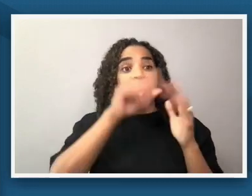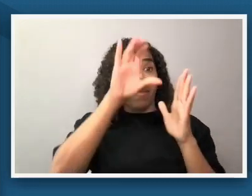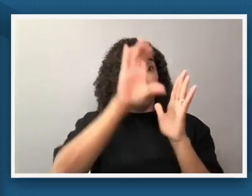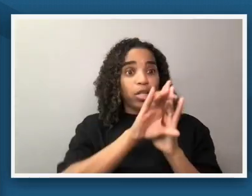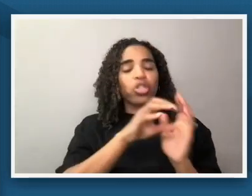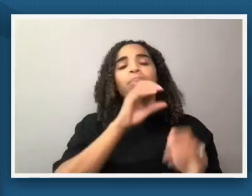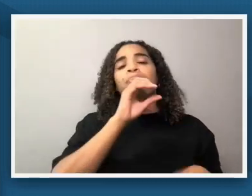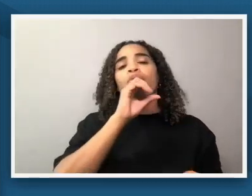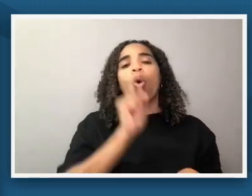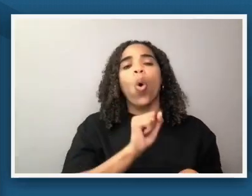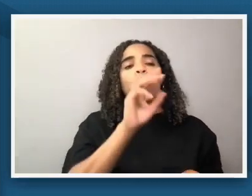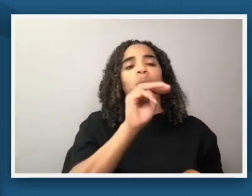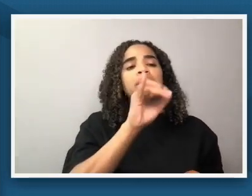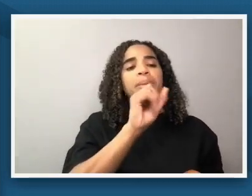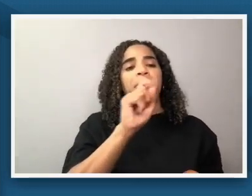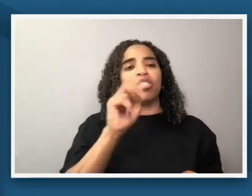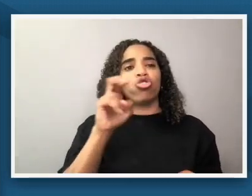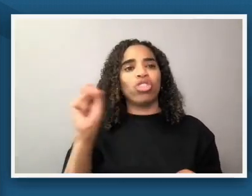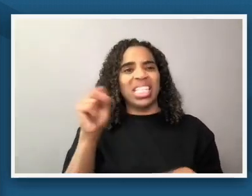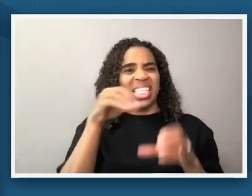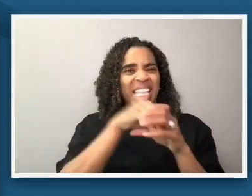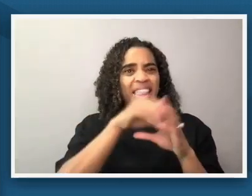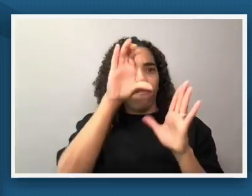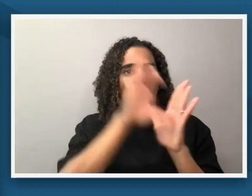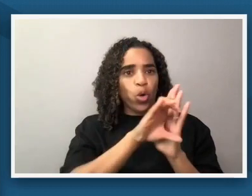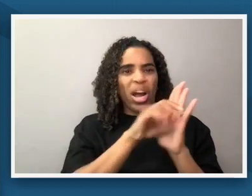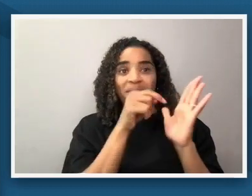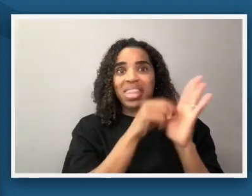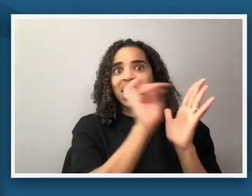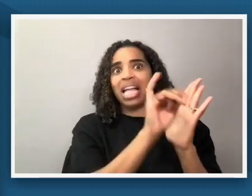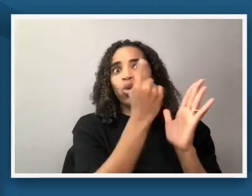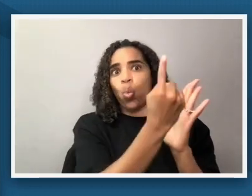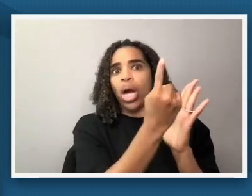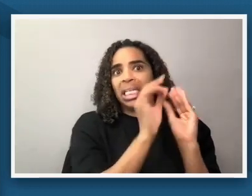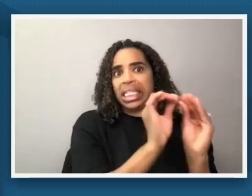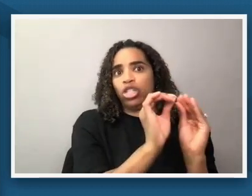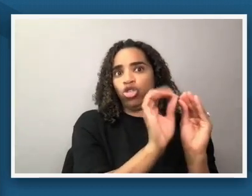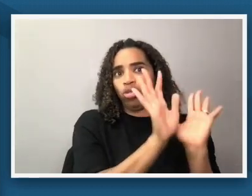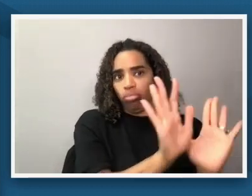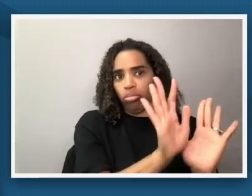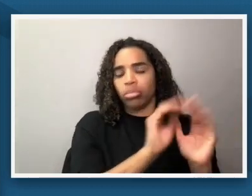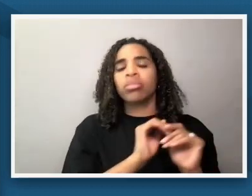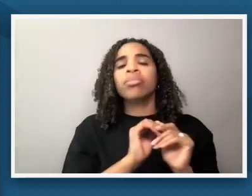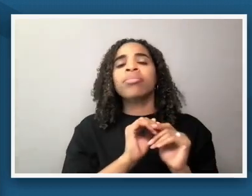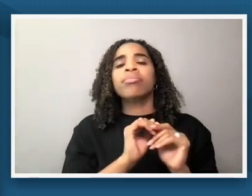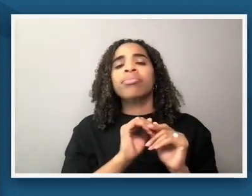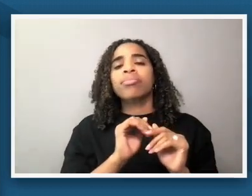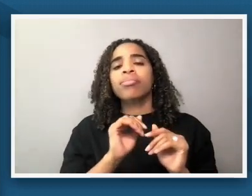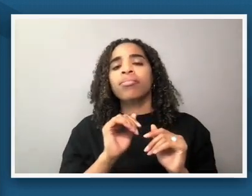is its own separate chunk